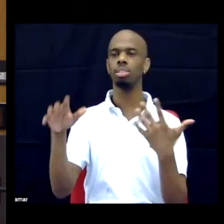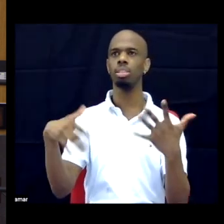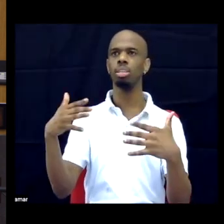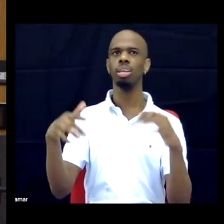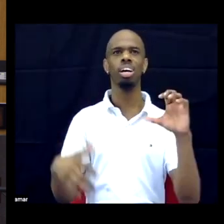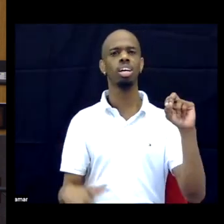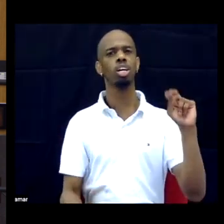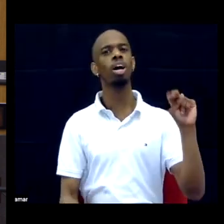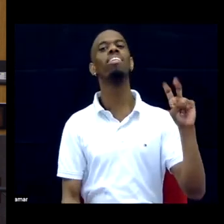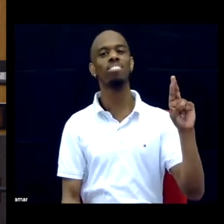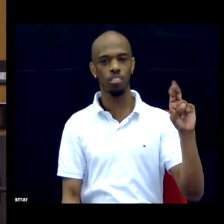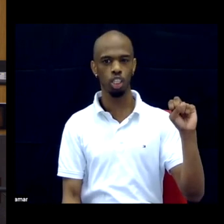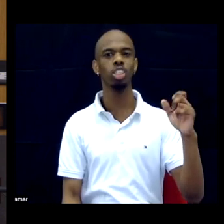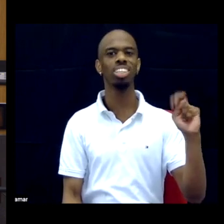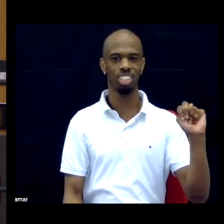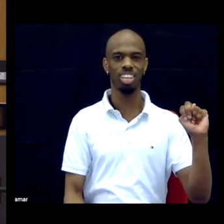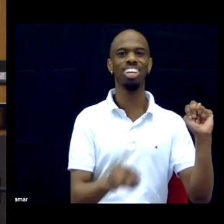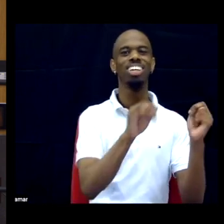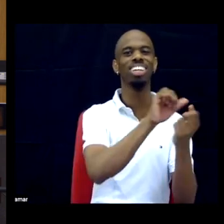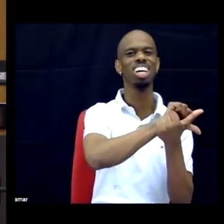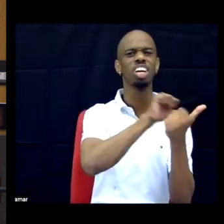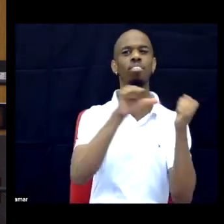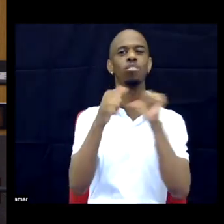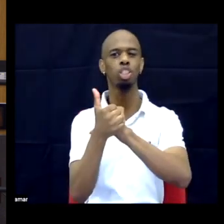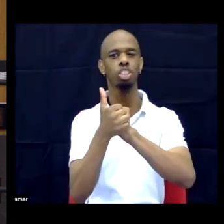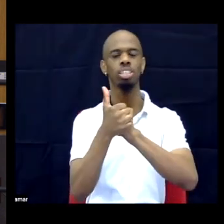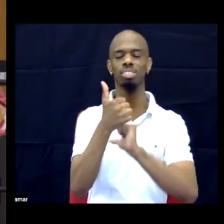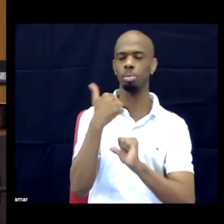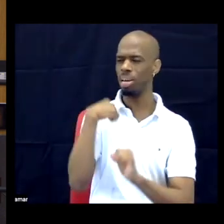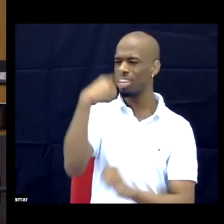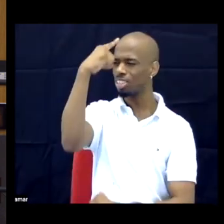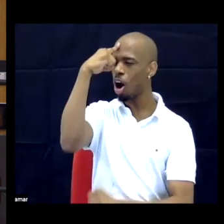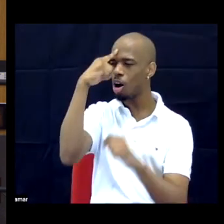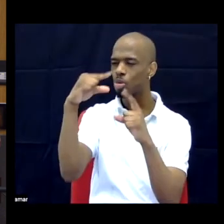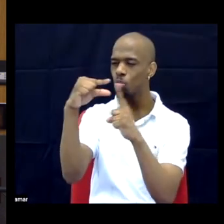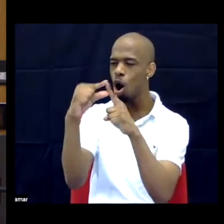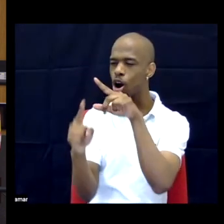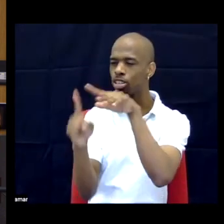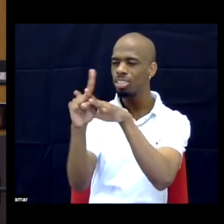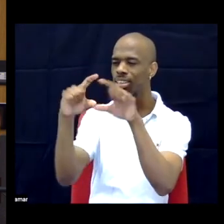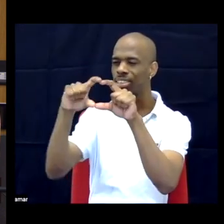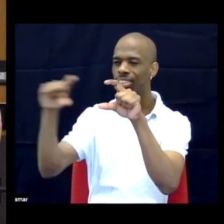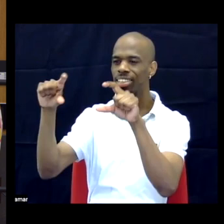There we go, conversion therapy -- I was, like, conservation therapy? conversion therapy I think is disabling violence.